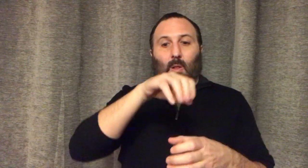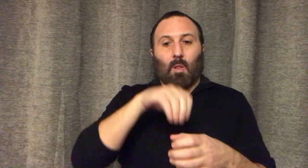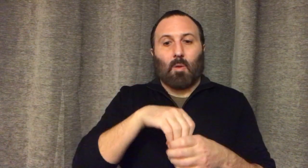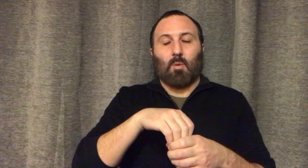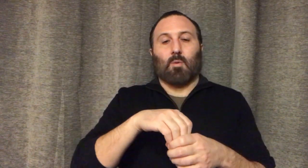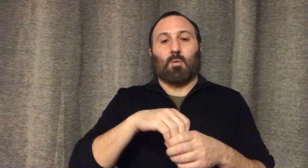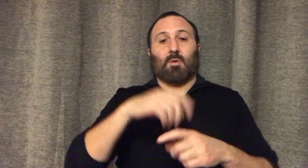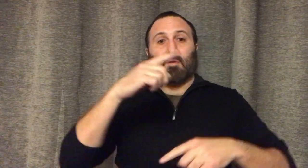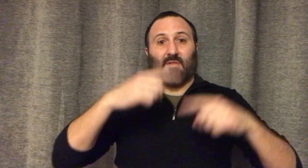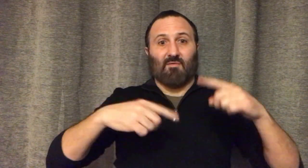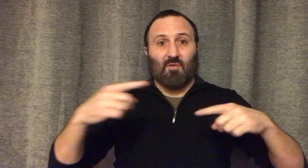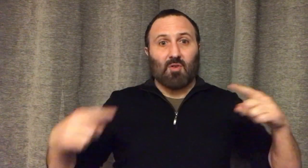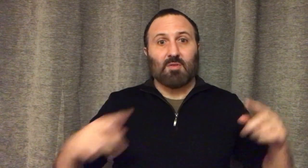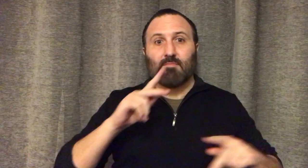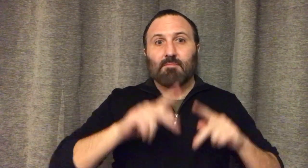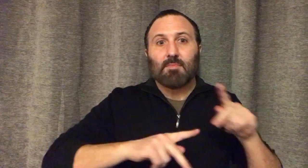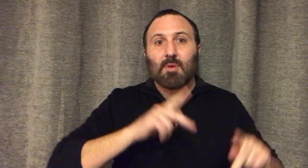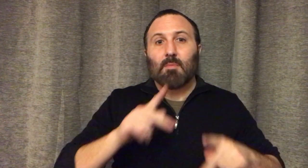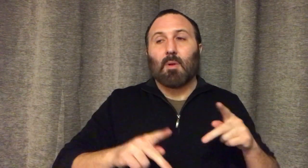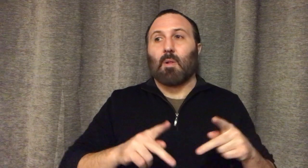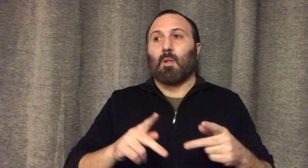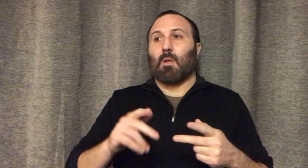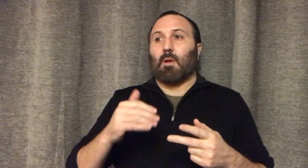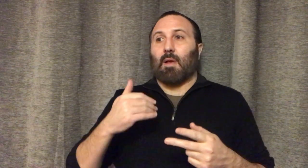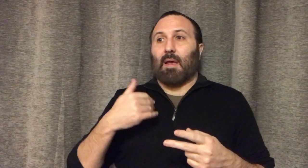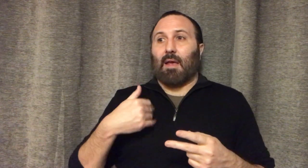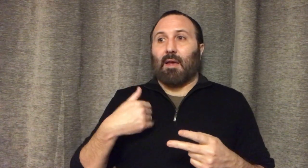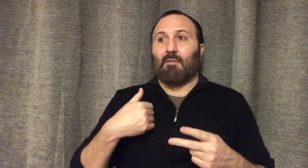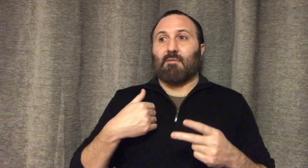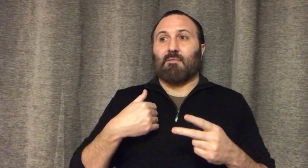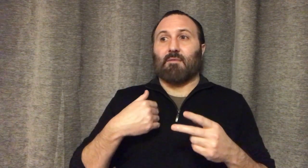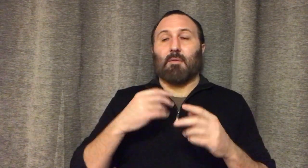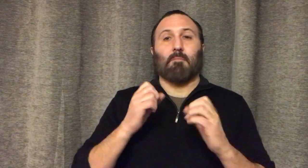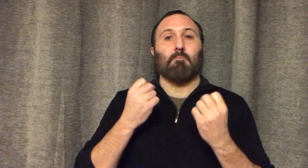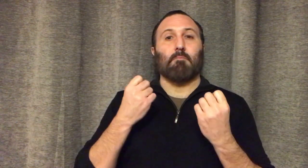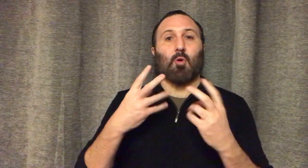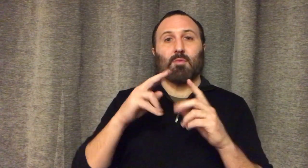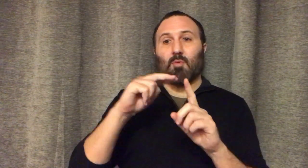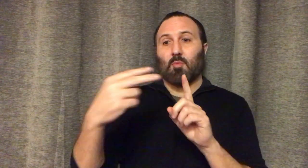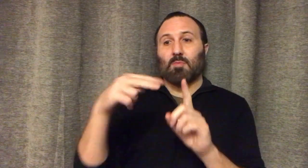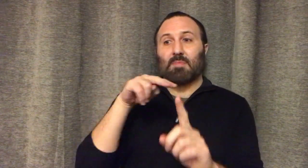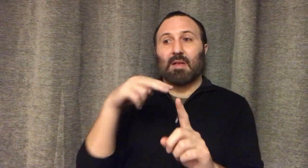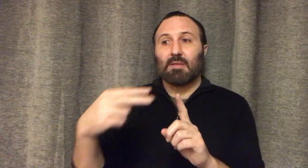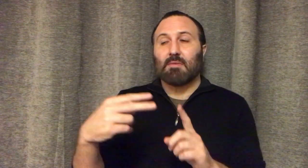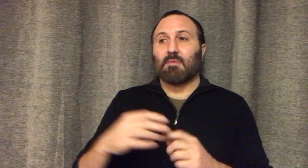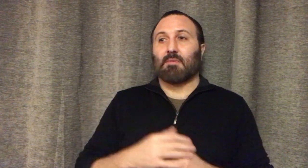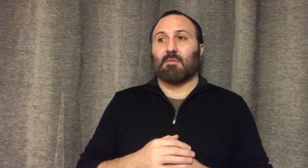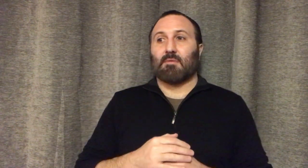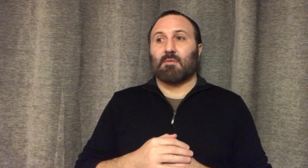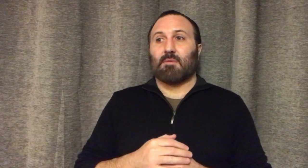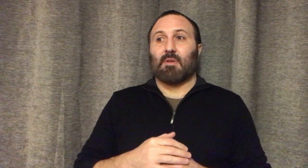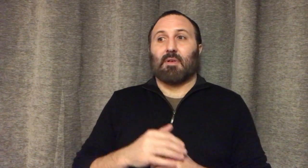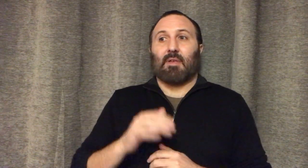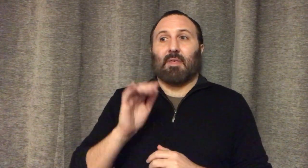featuring diverse, intersectional people and experiences.